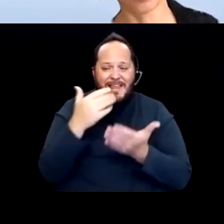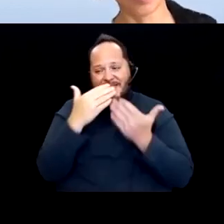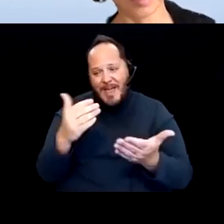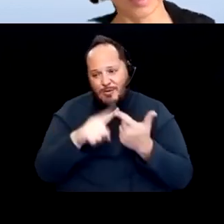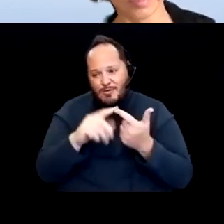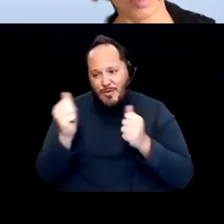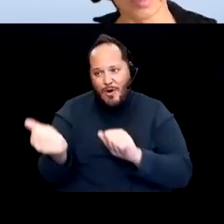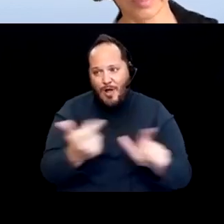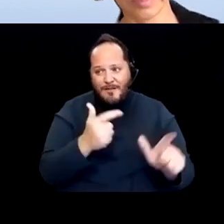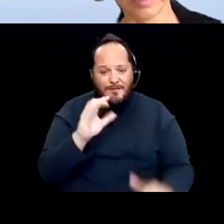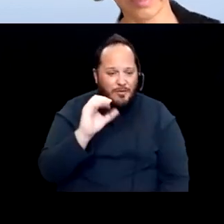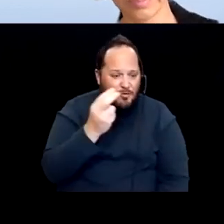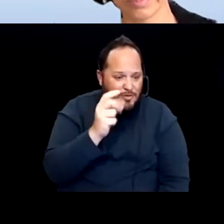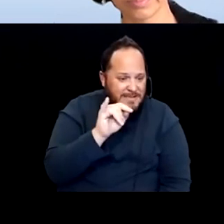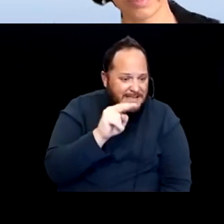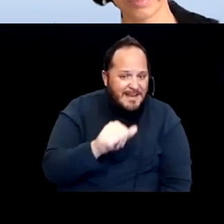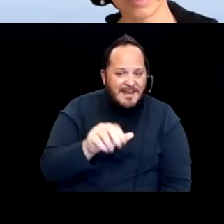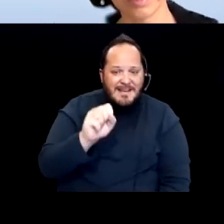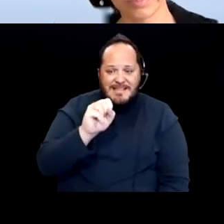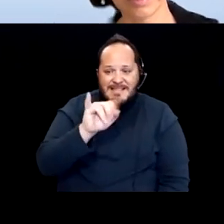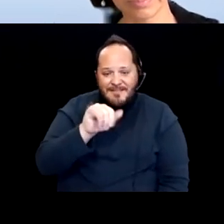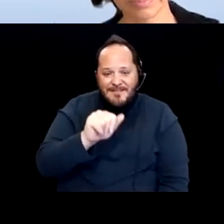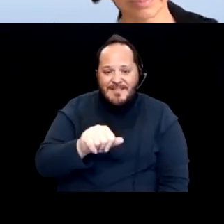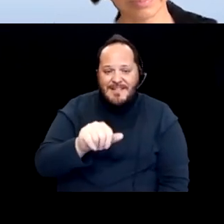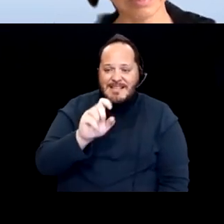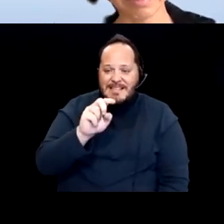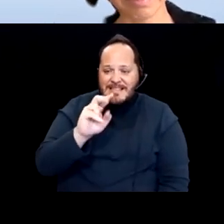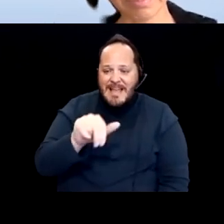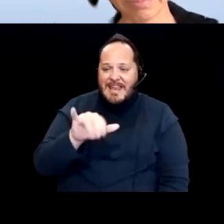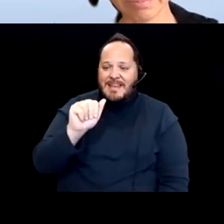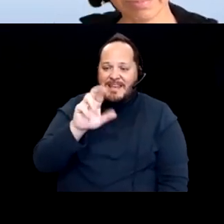Christina Sylvia, Andy Danny, Aaron, Brandon, Lisa, Latisha